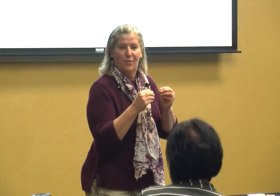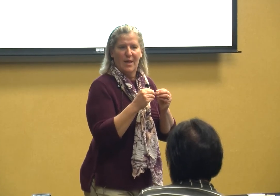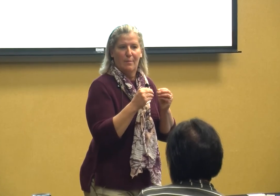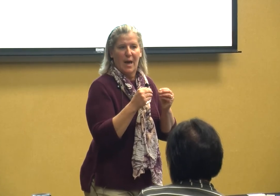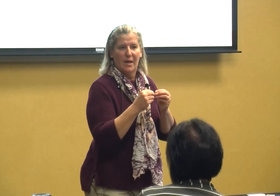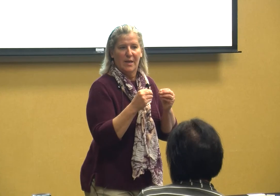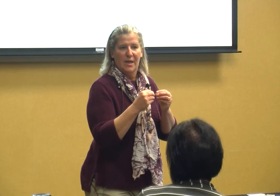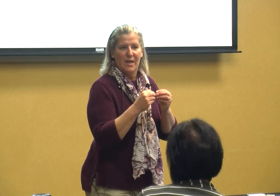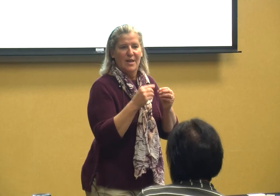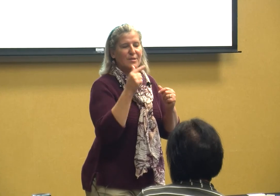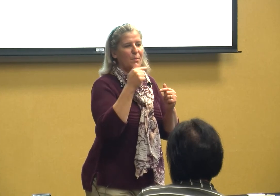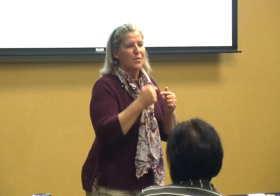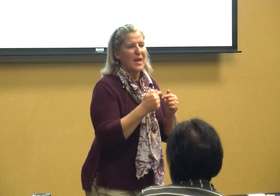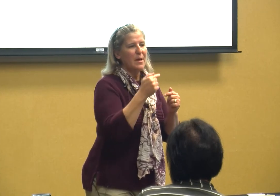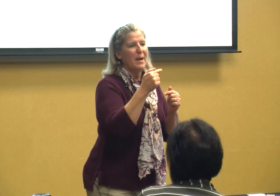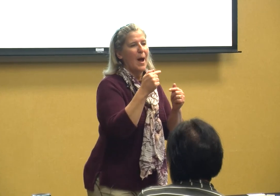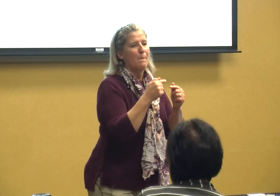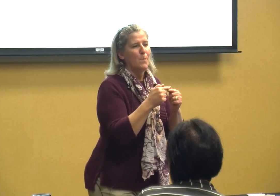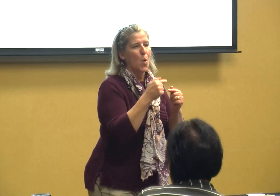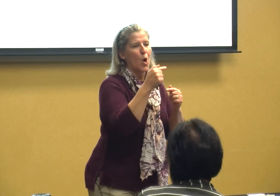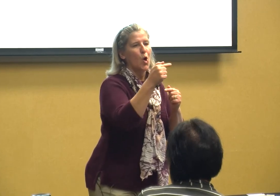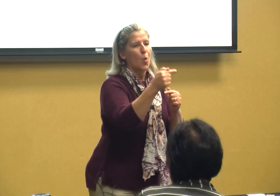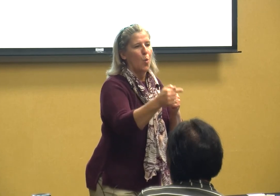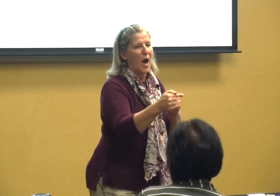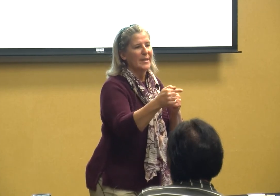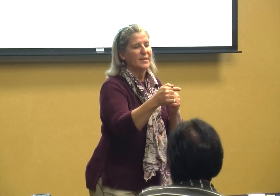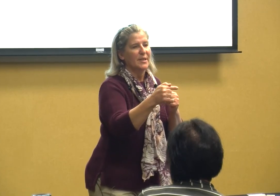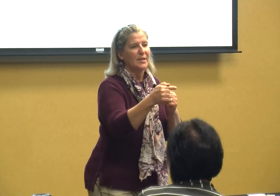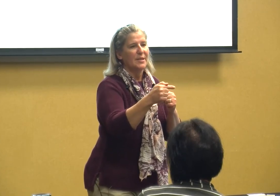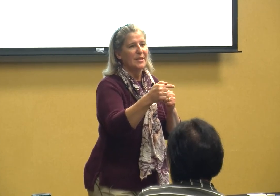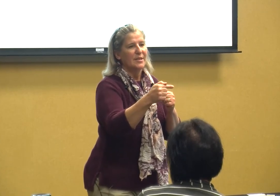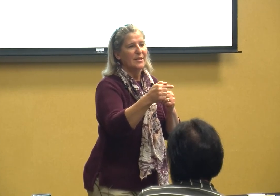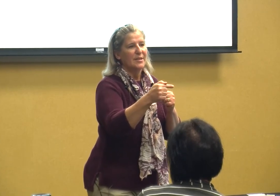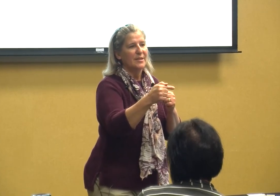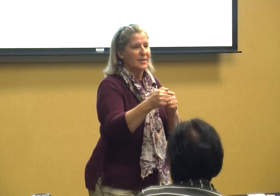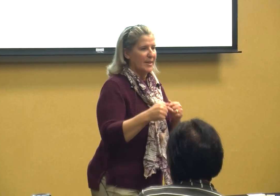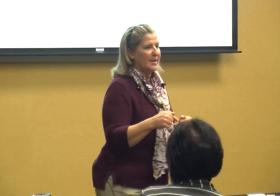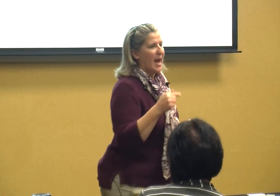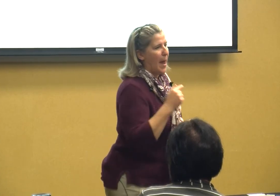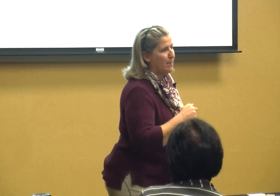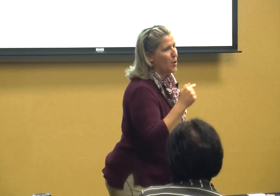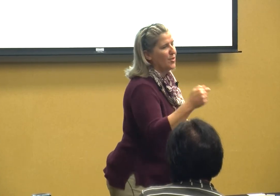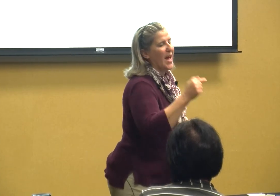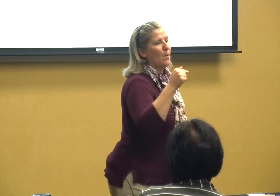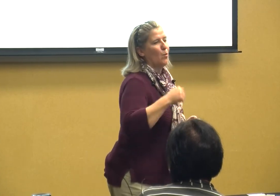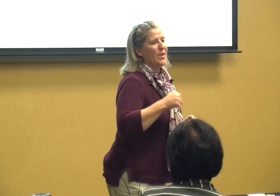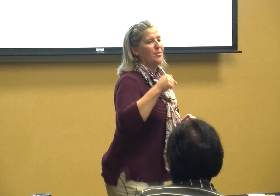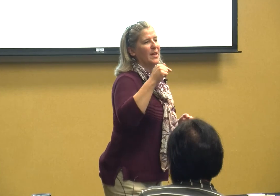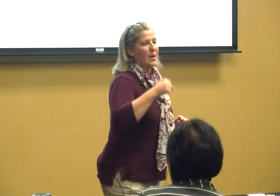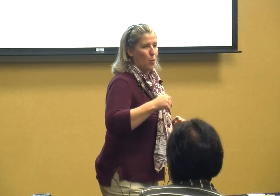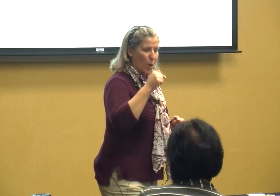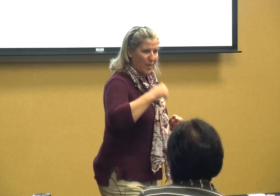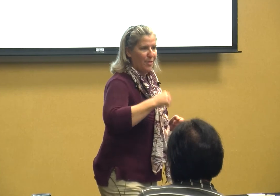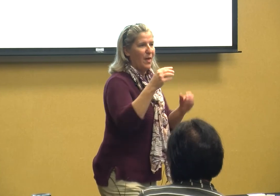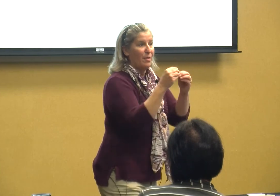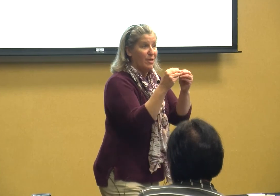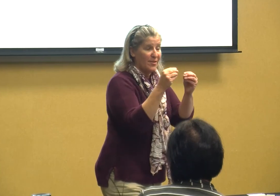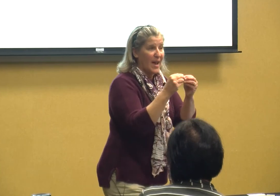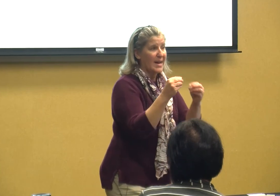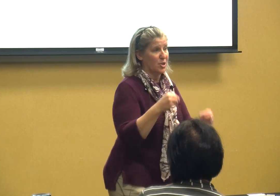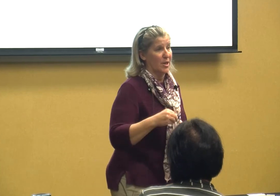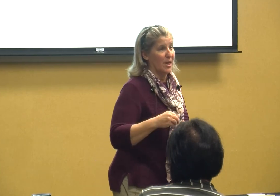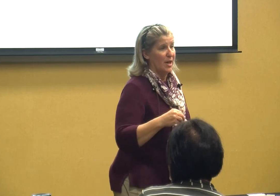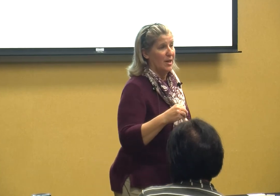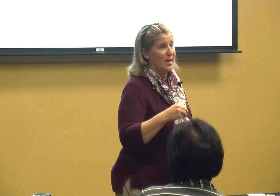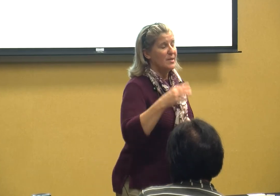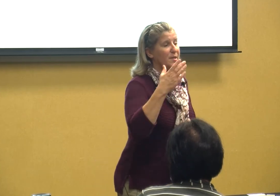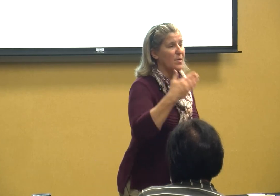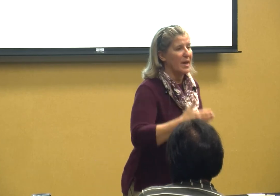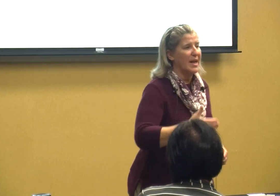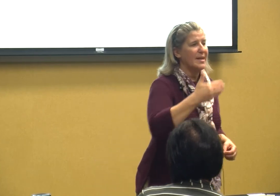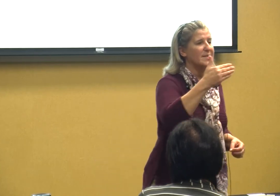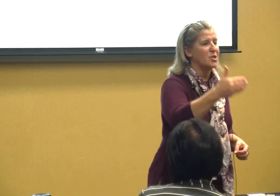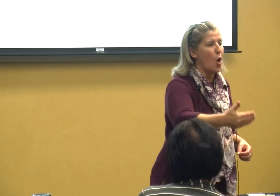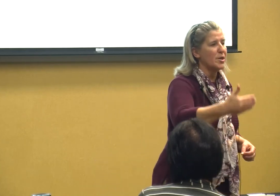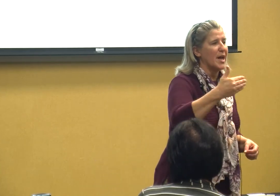about it so think about more what and put that with it with this action so that kids start to